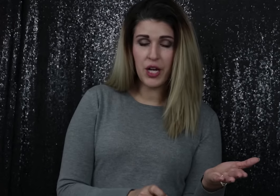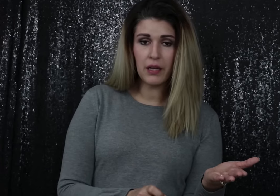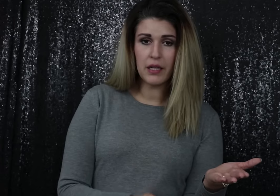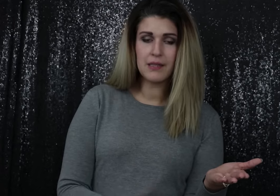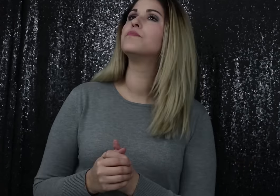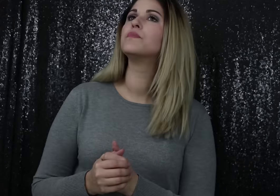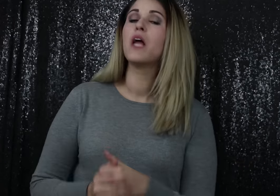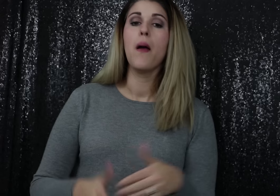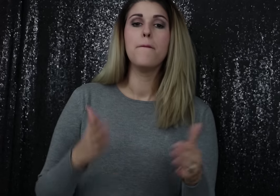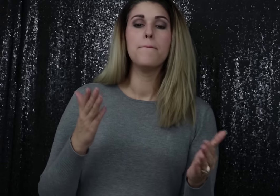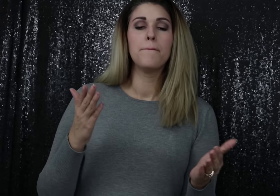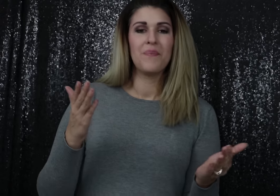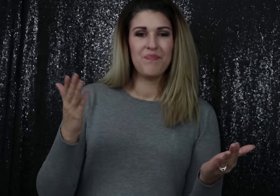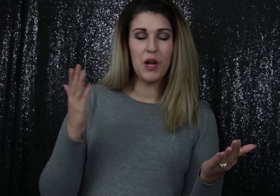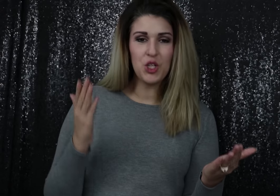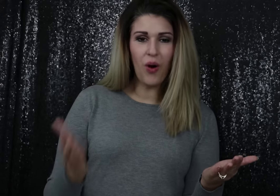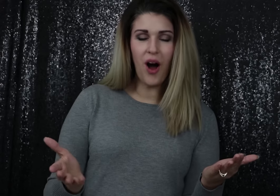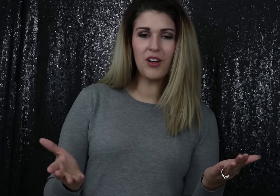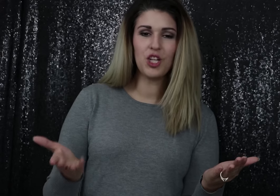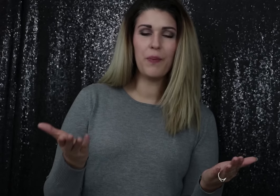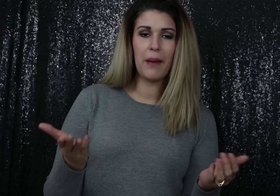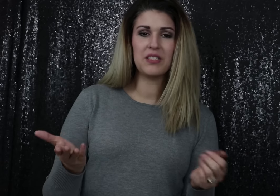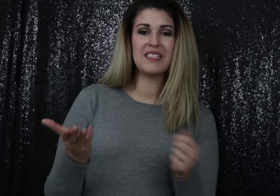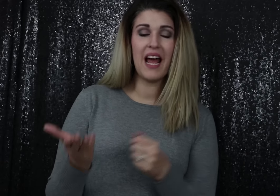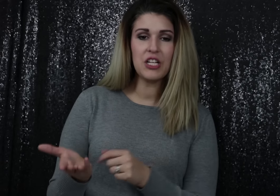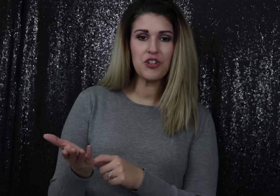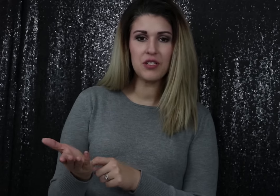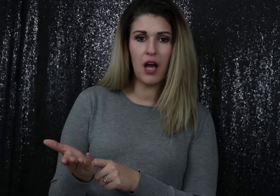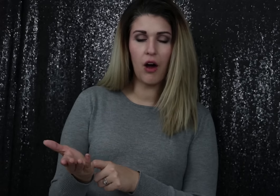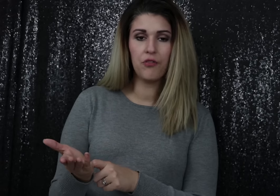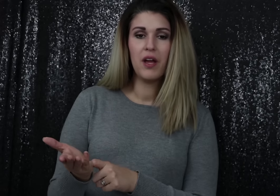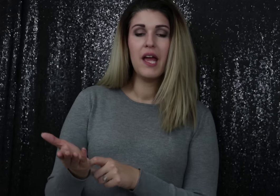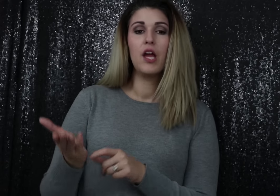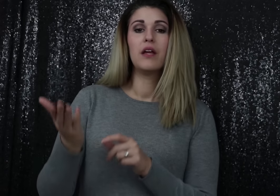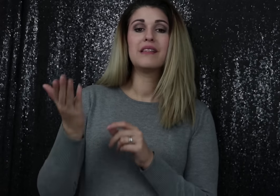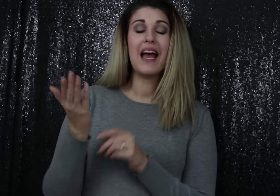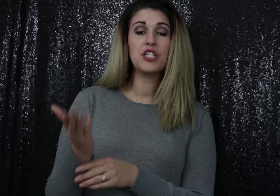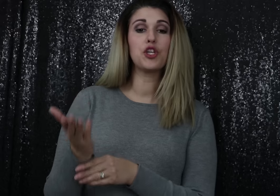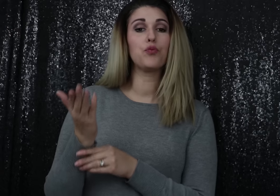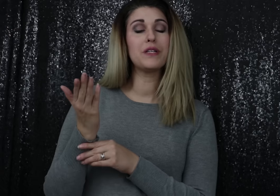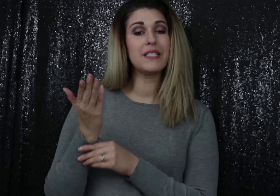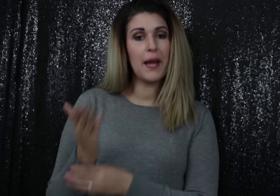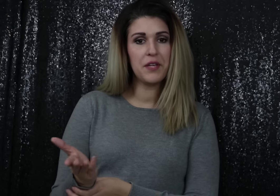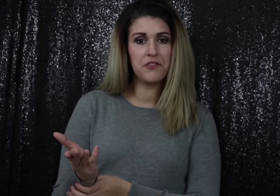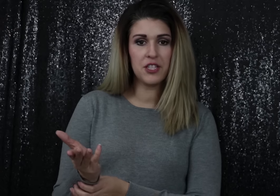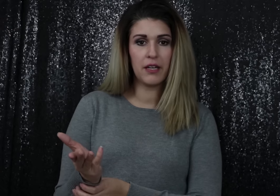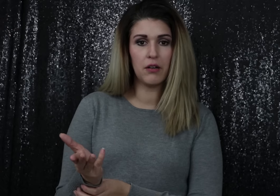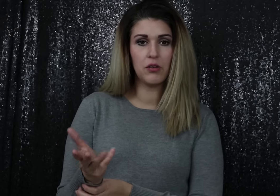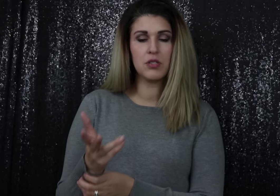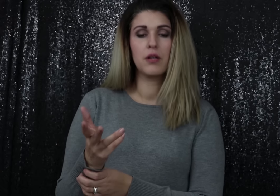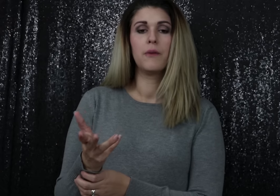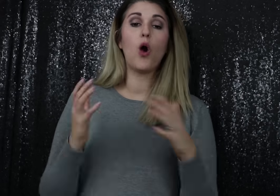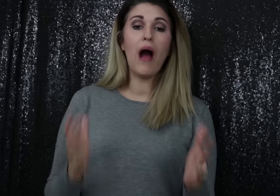checklist, but you will also be able to test yourself, test your receptive skills. Oh,